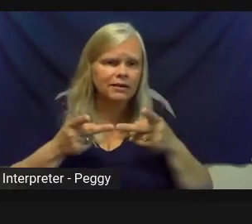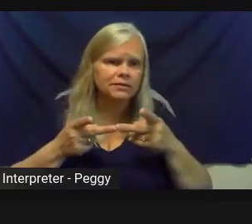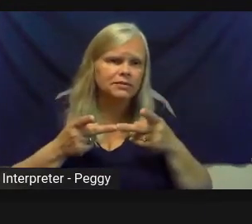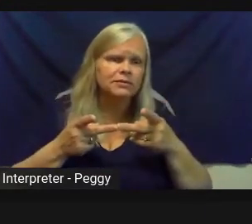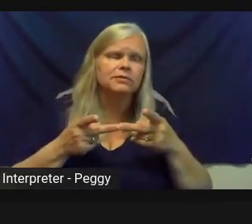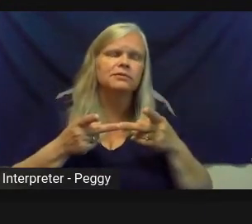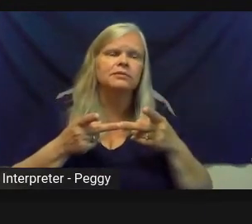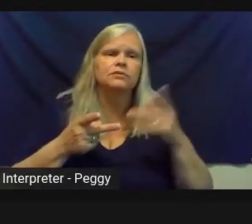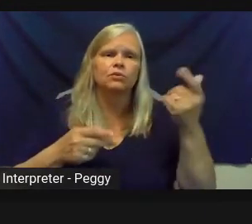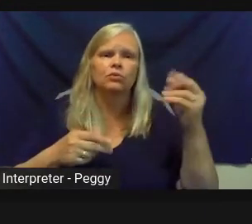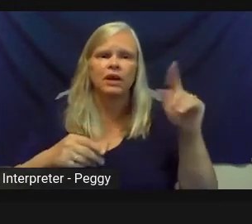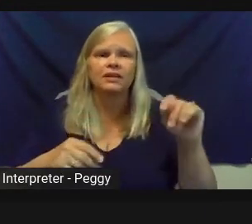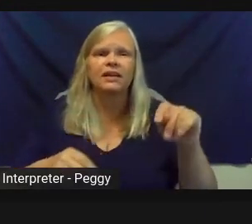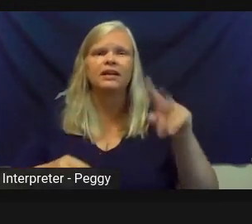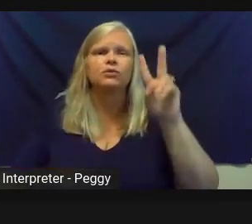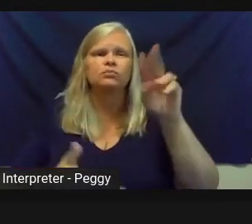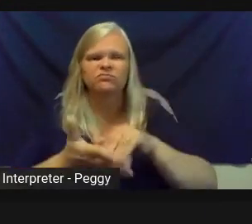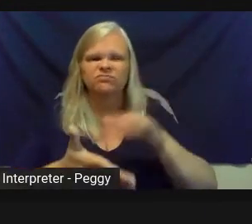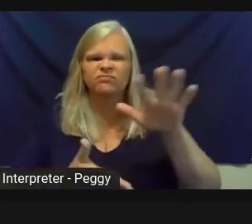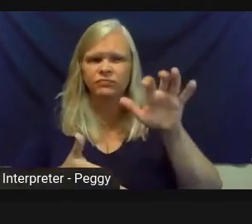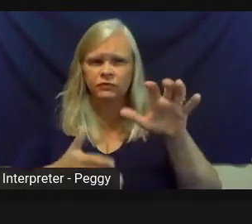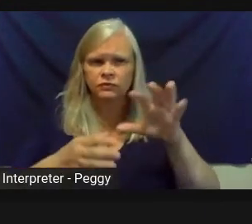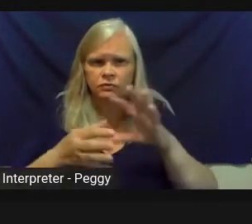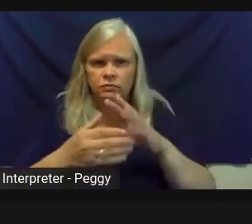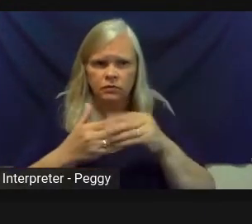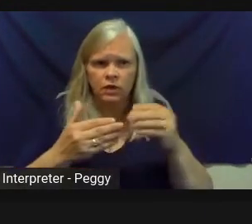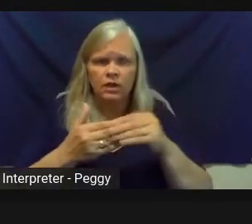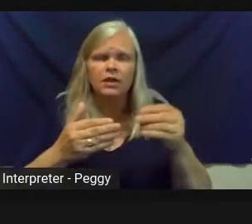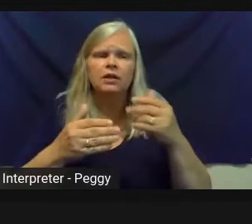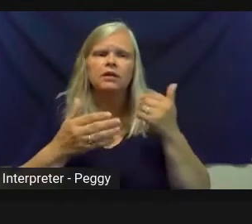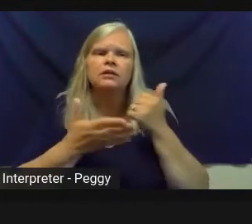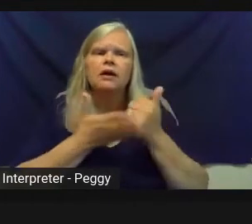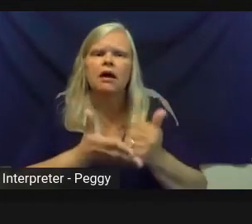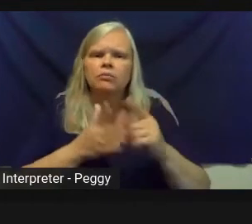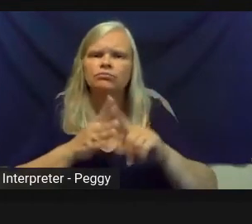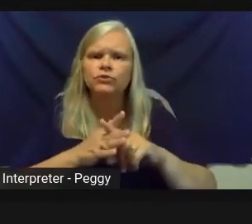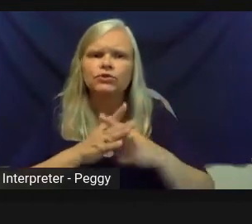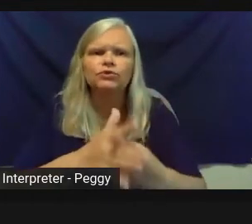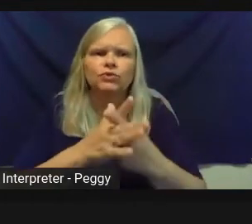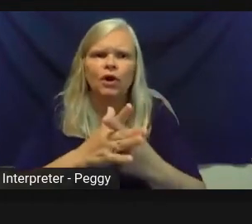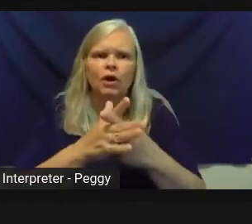we offer them with the intention that they help to jump start things like this.